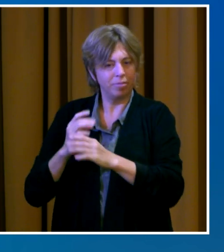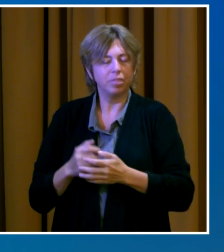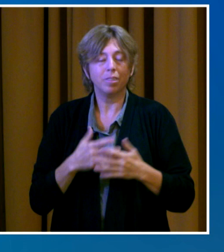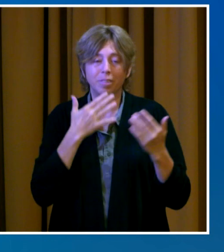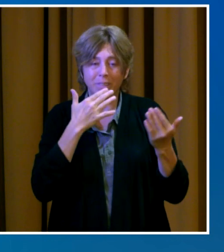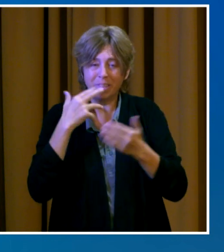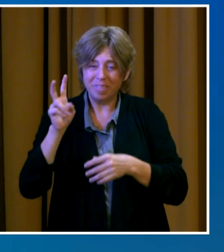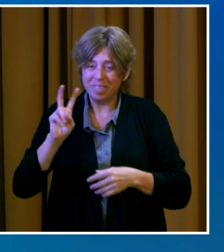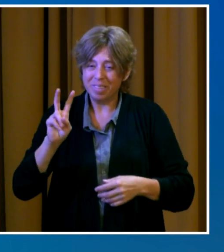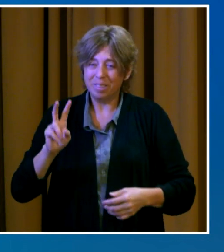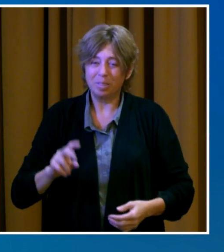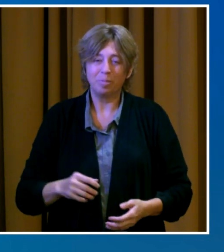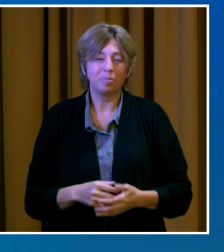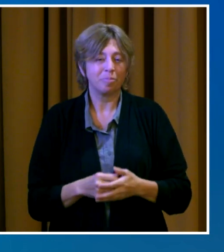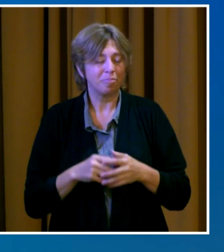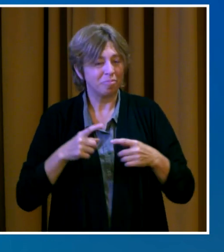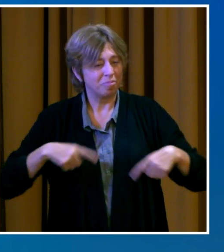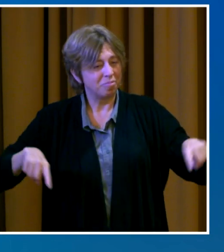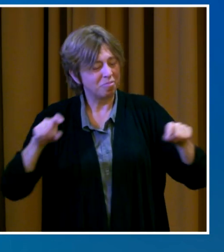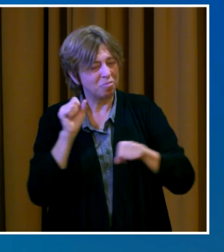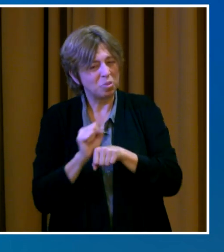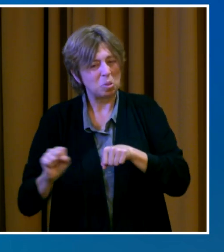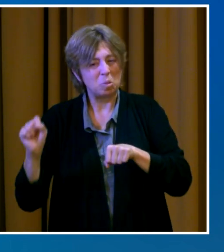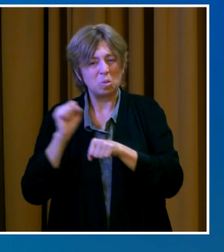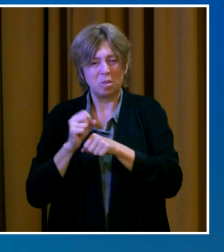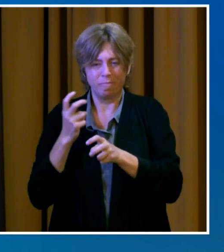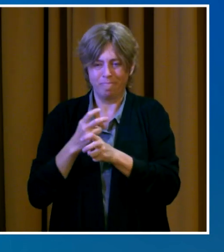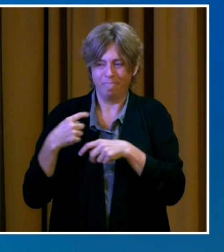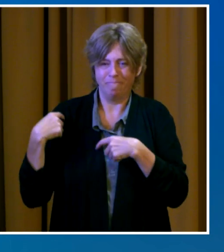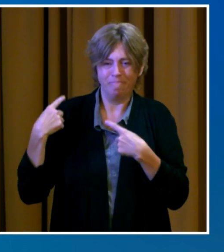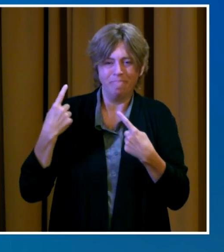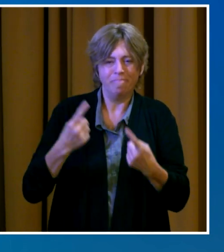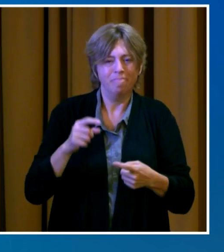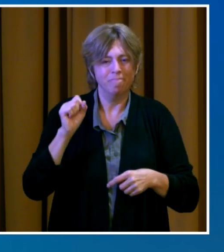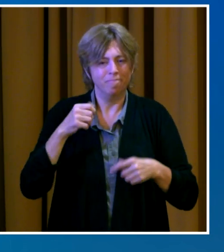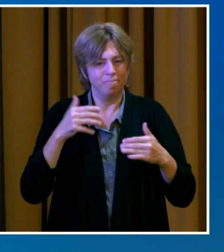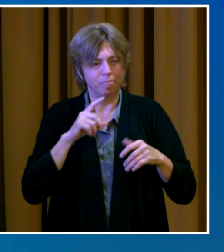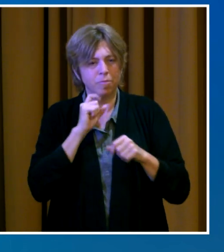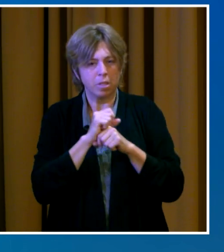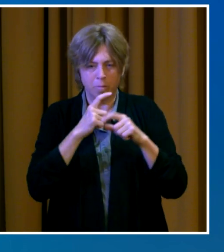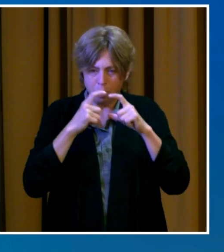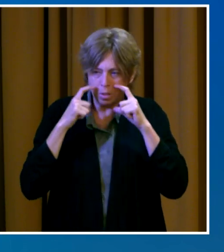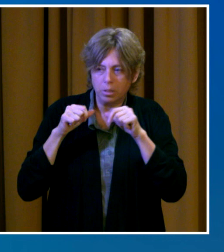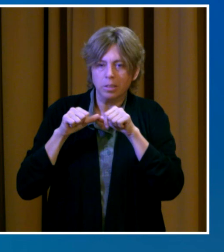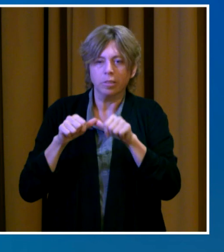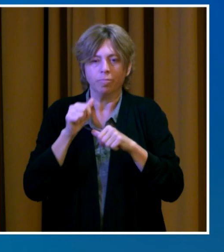sleeves and masking up to keep our businesses open and our community healthy.